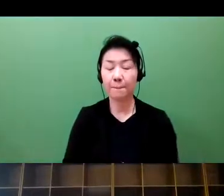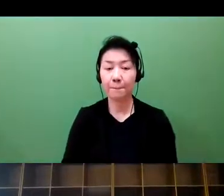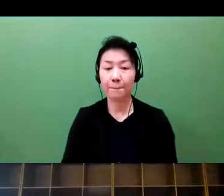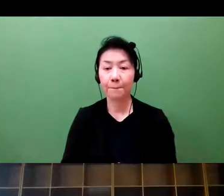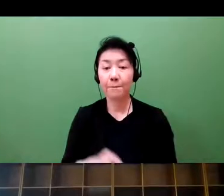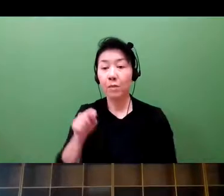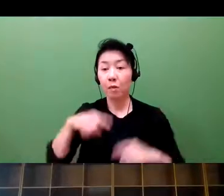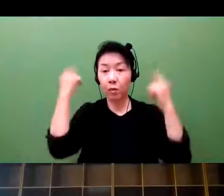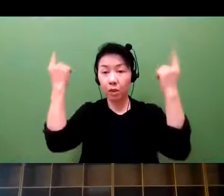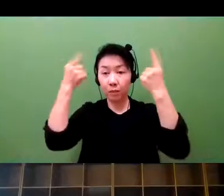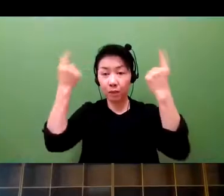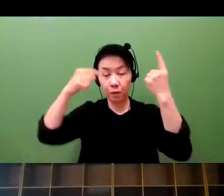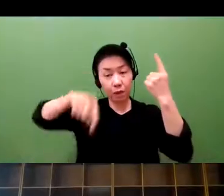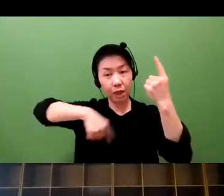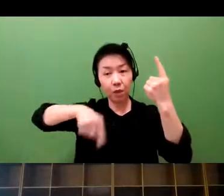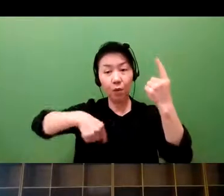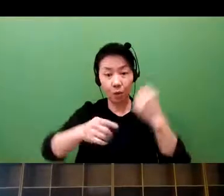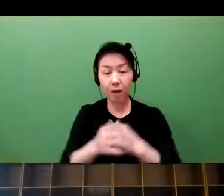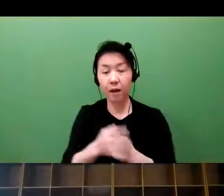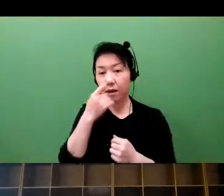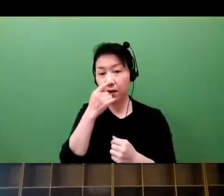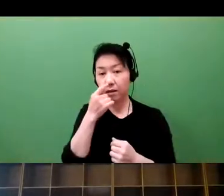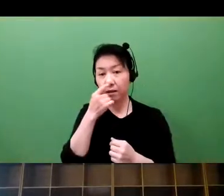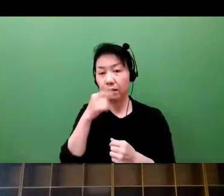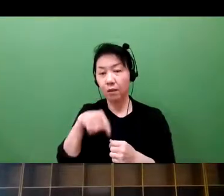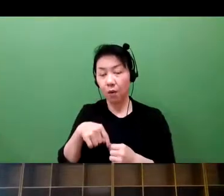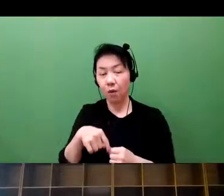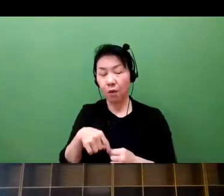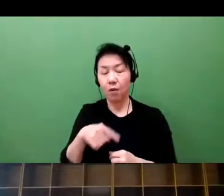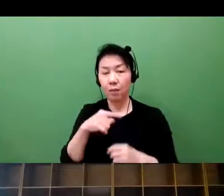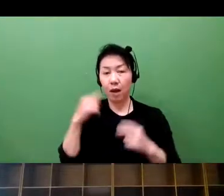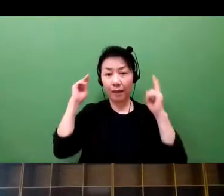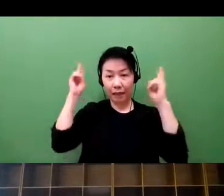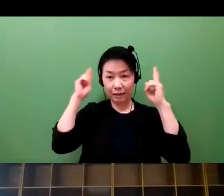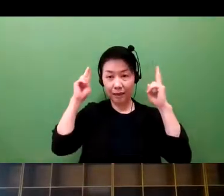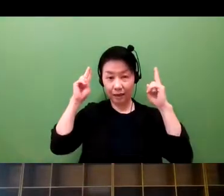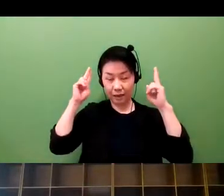has begun in December of 2020. This event for startups and venture